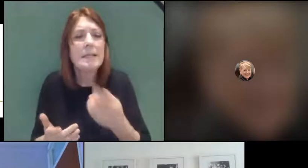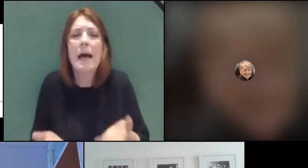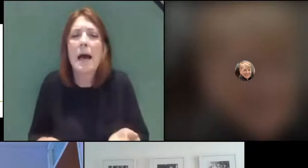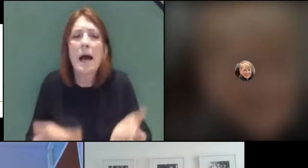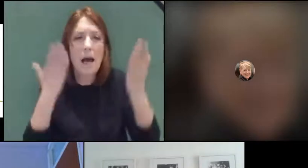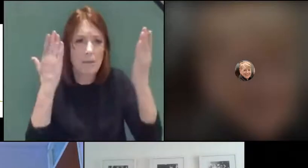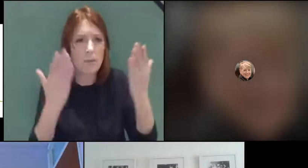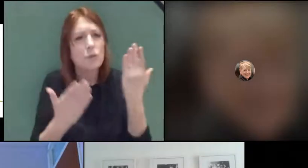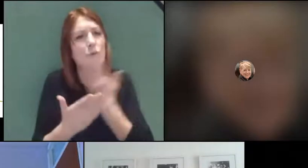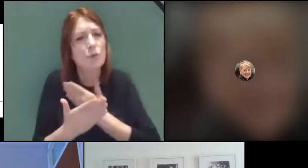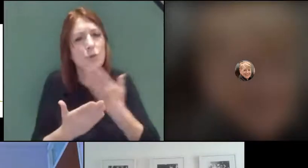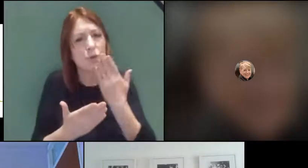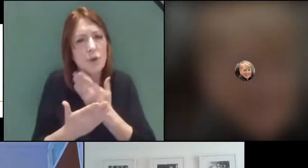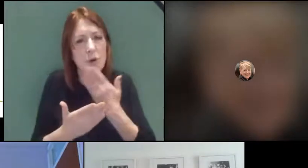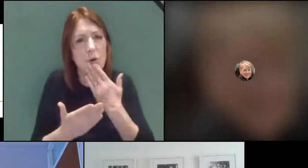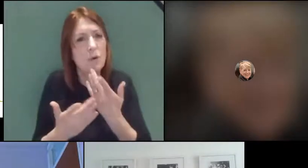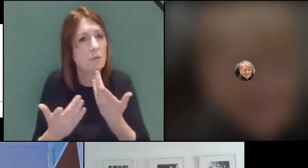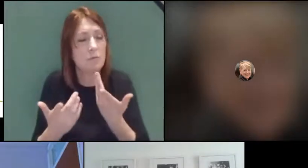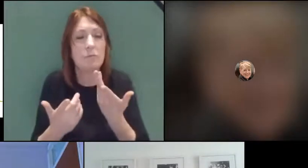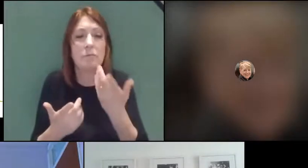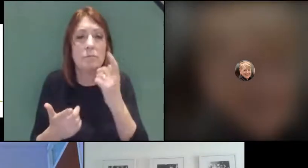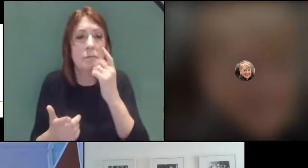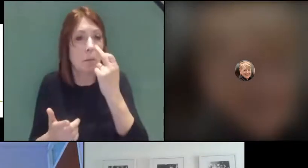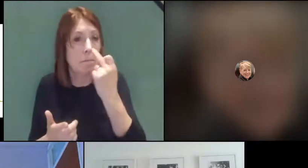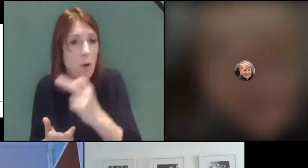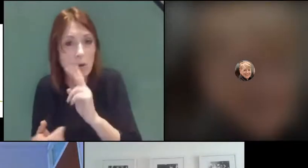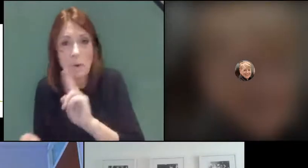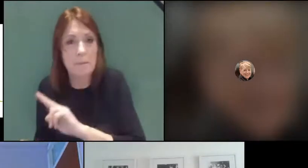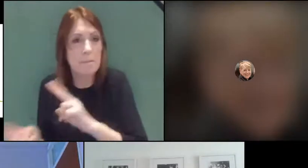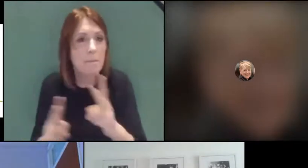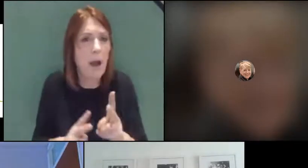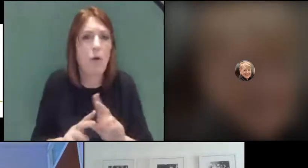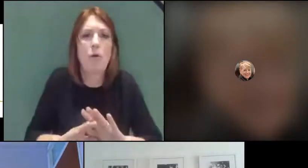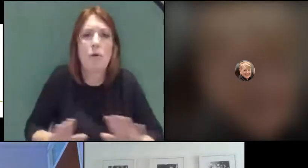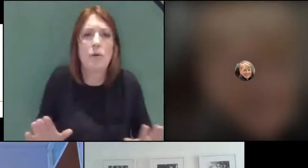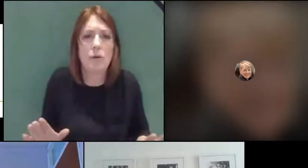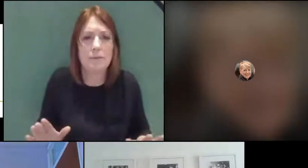whether they they run mocks when people return. Obviously, we don't know what's going to happen